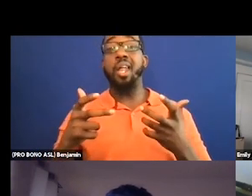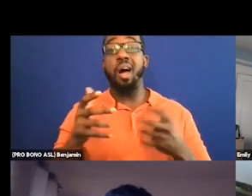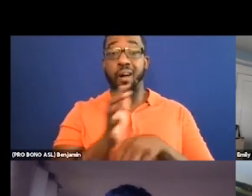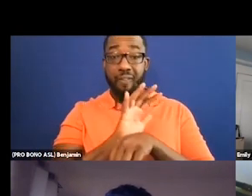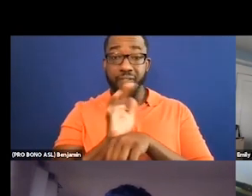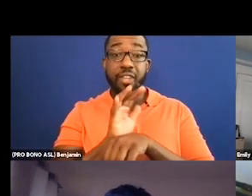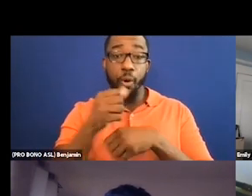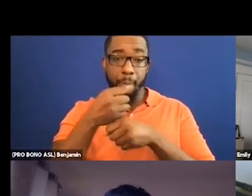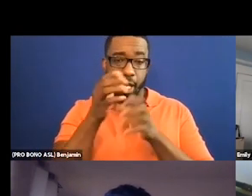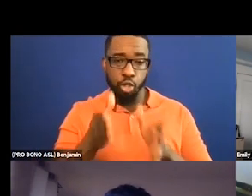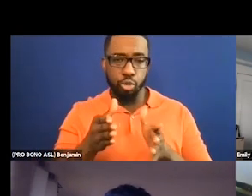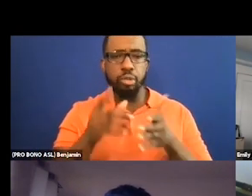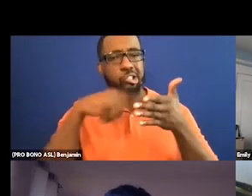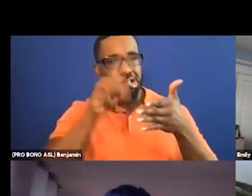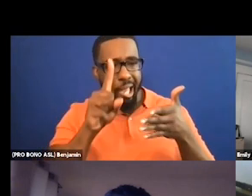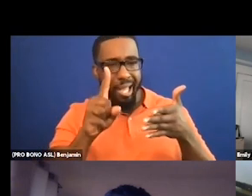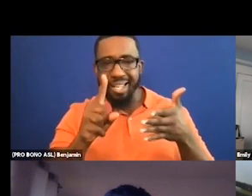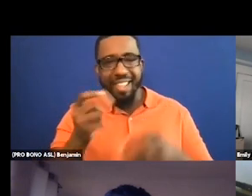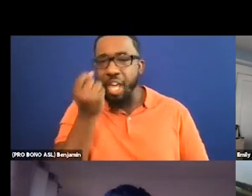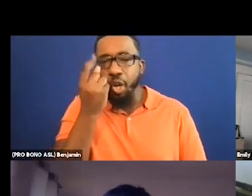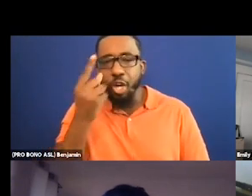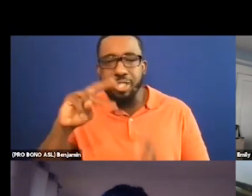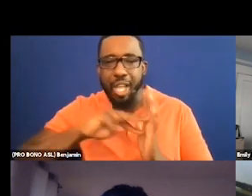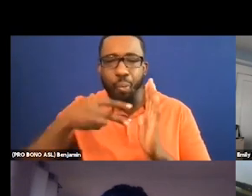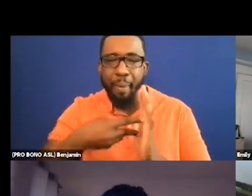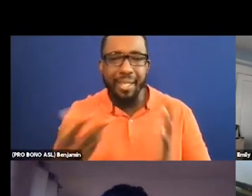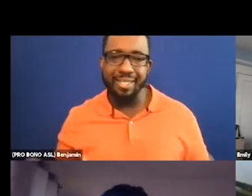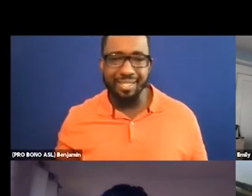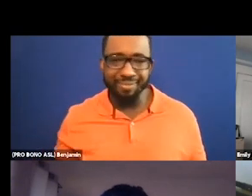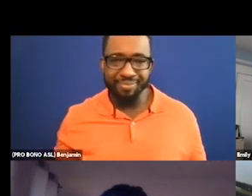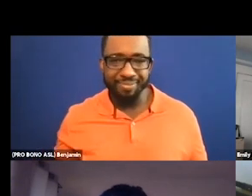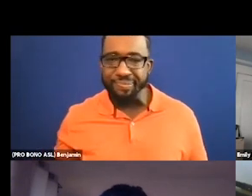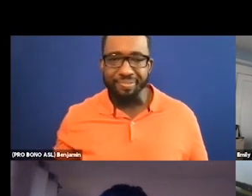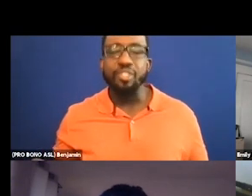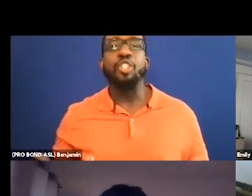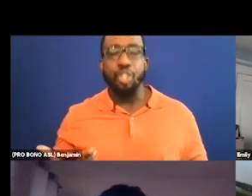work with them to go the extra distance. And that means we have to do a lot of fund raising on our